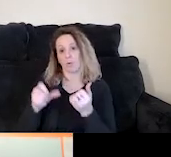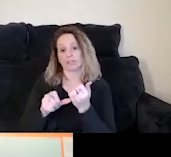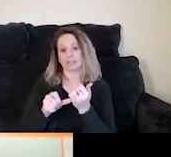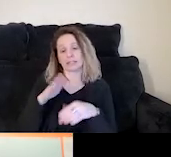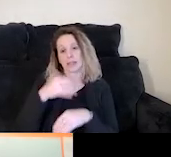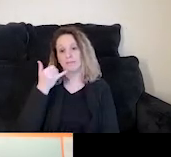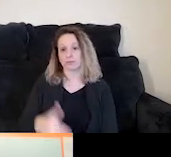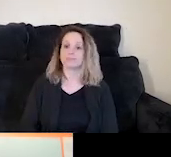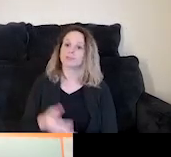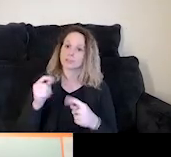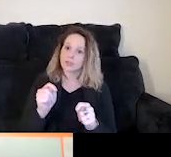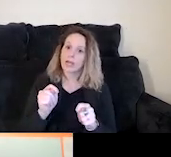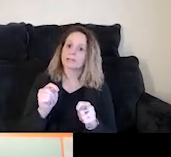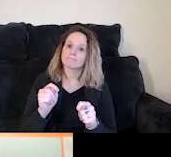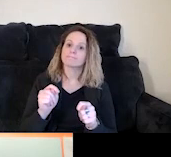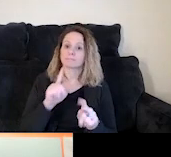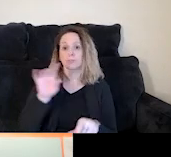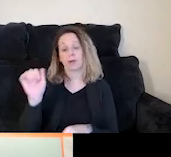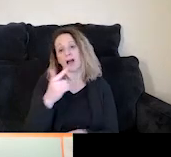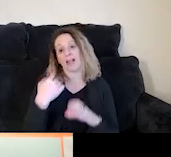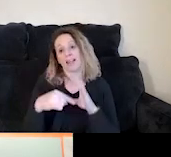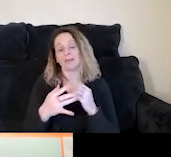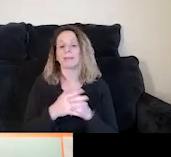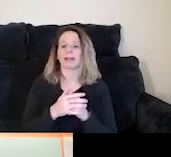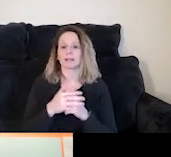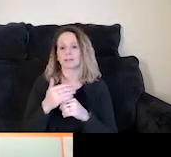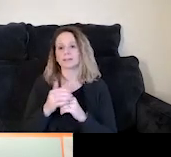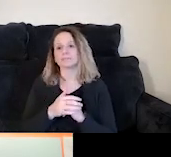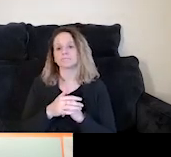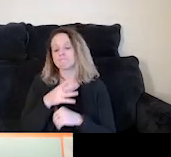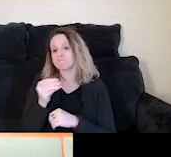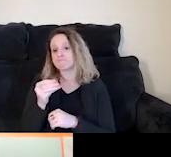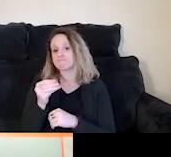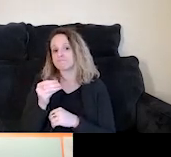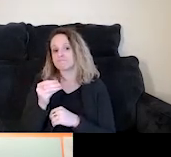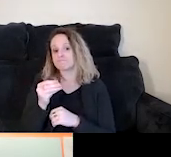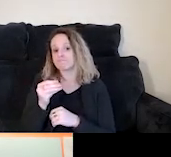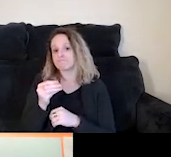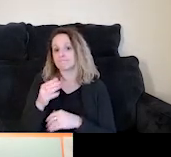So, we try to be respond to all of our emails that we get with questions and would be happy to do that.